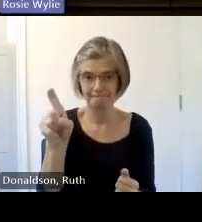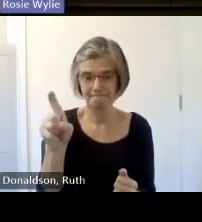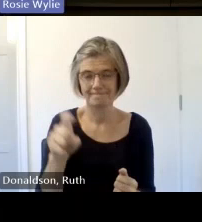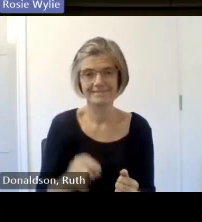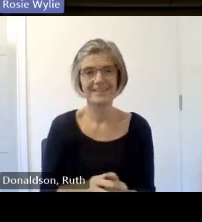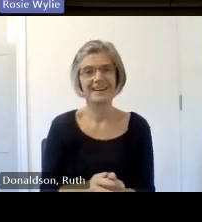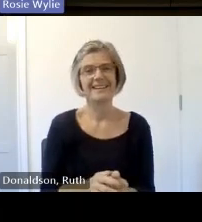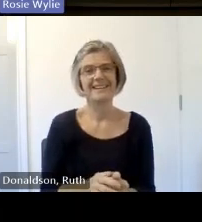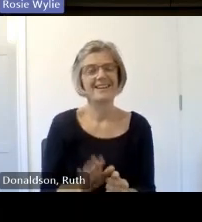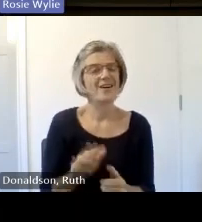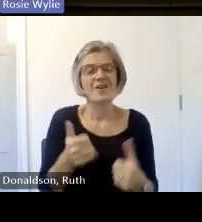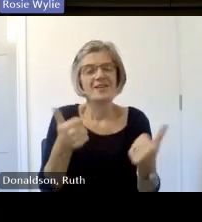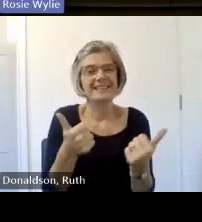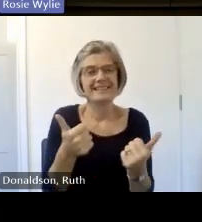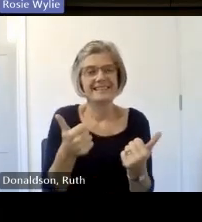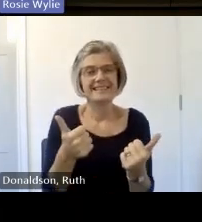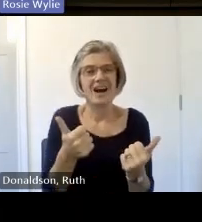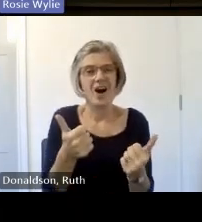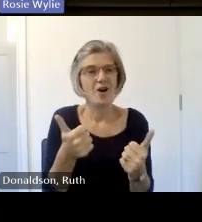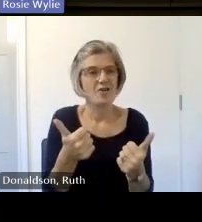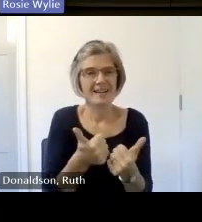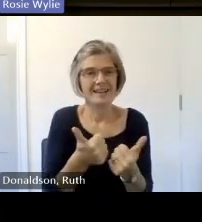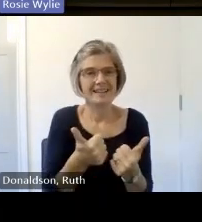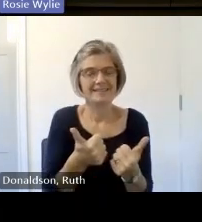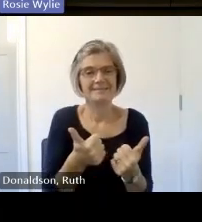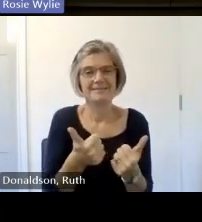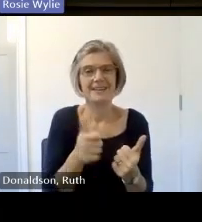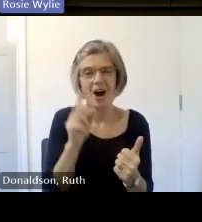with that oh yes look there we go there's all the thumbs up there okay so pop into you what